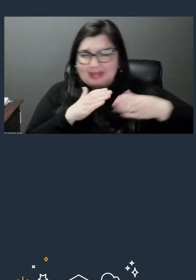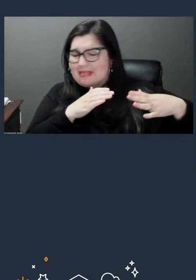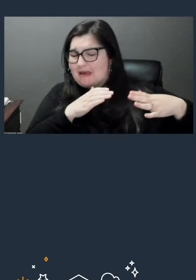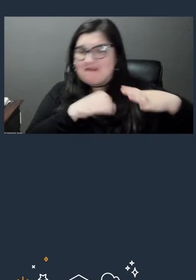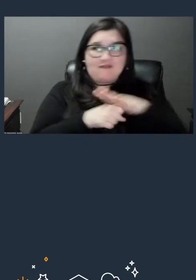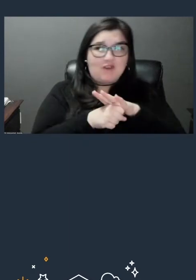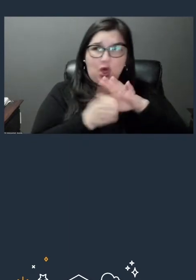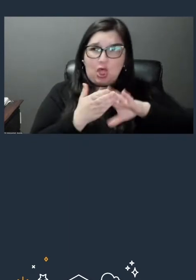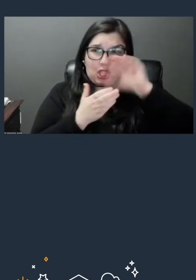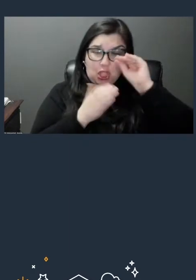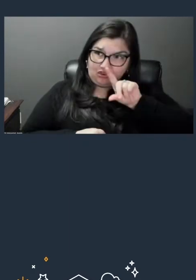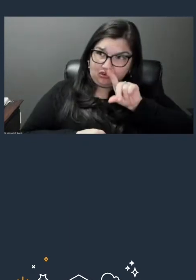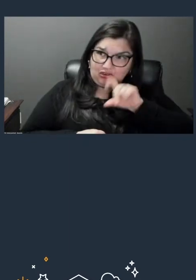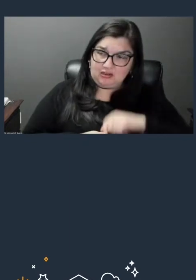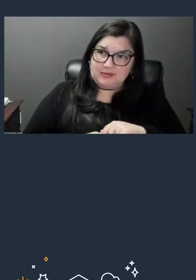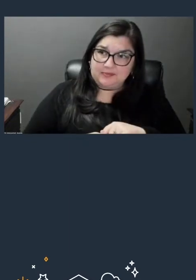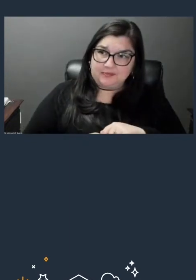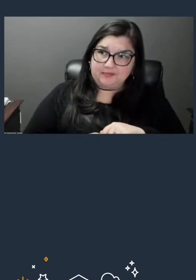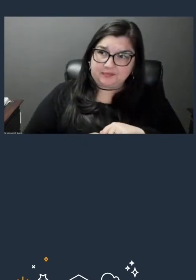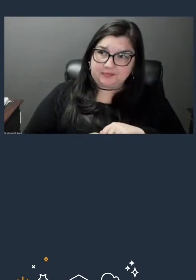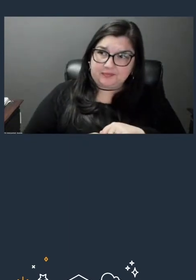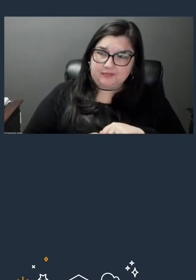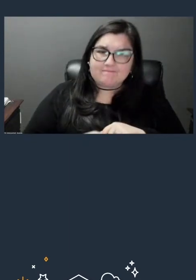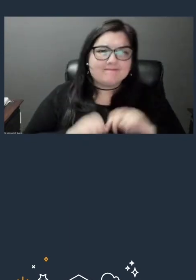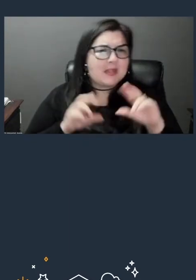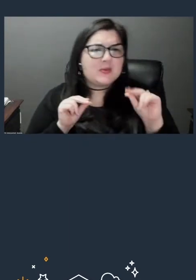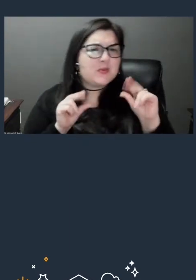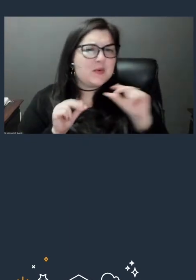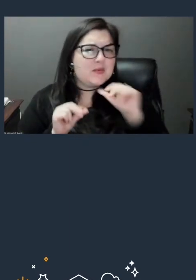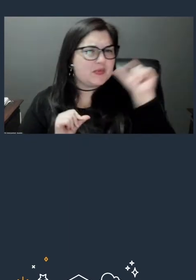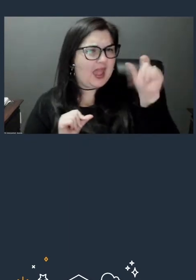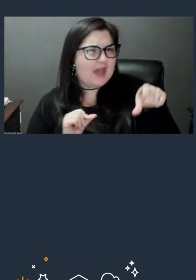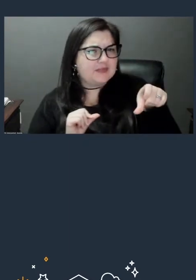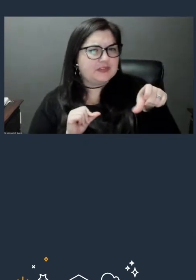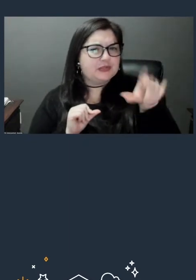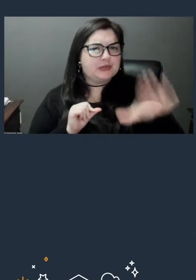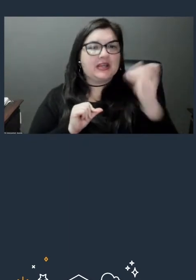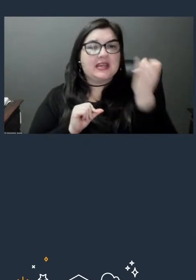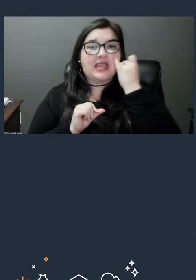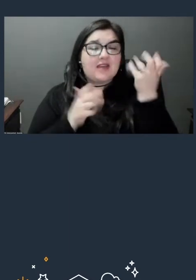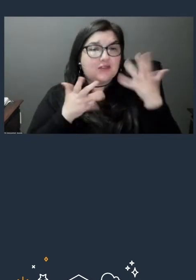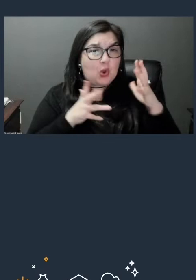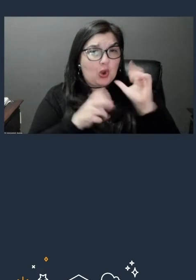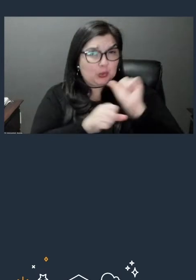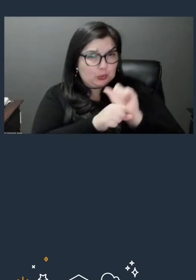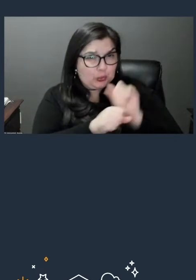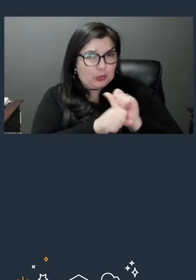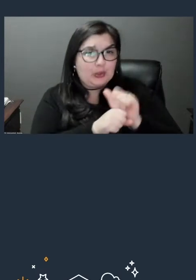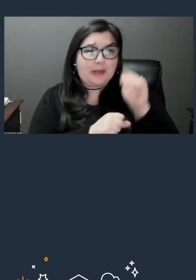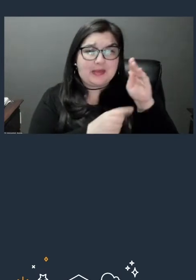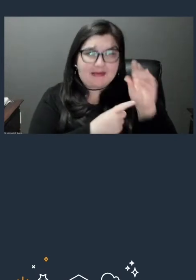the block or storage badges? Not necessarily. So if you're already working on EBS, what you can do is just look into the areas